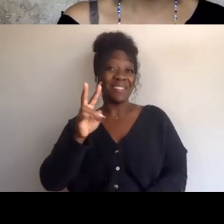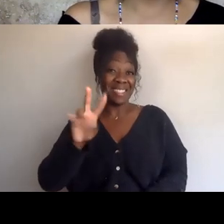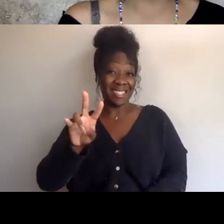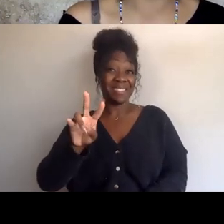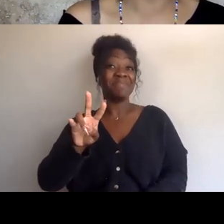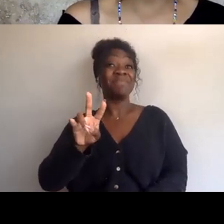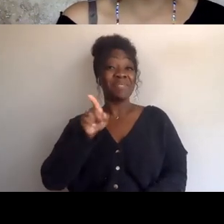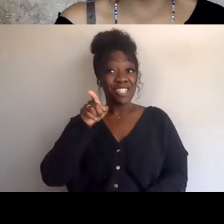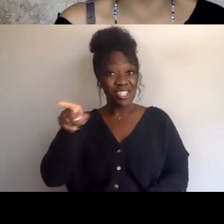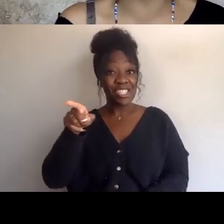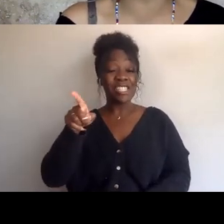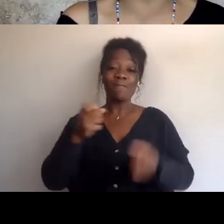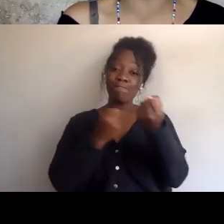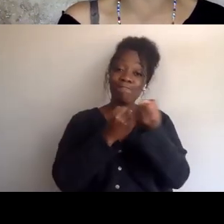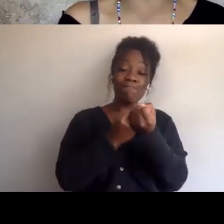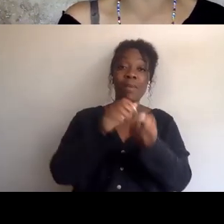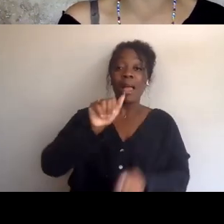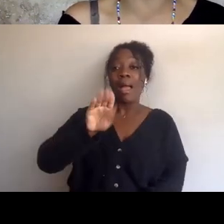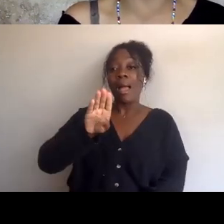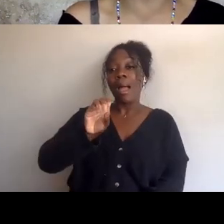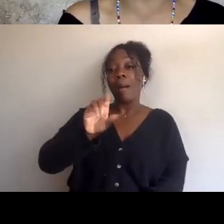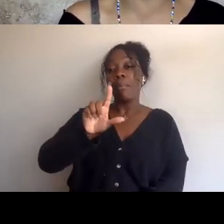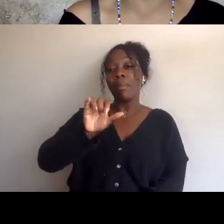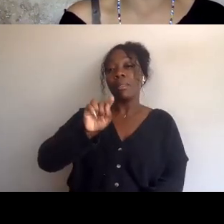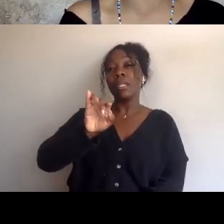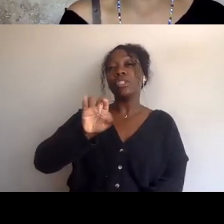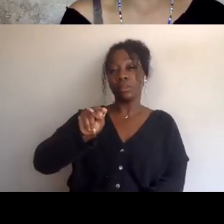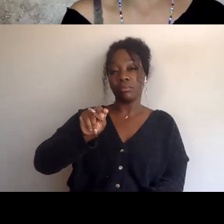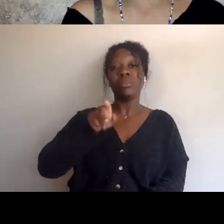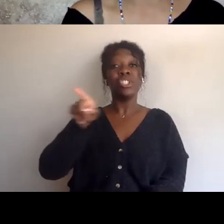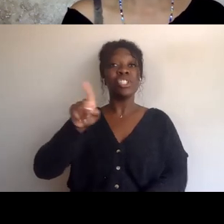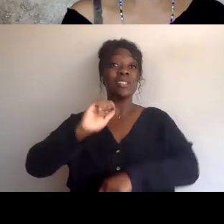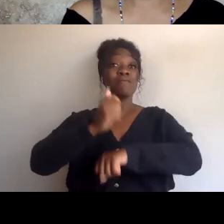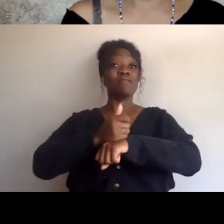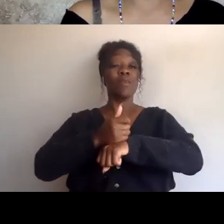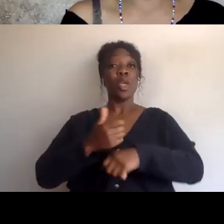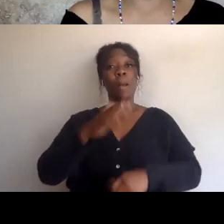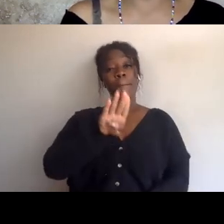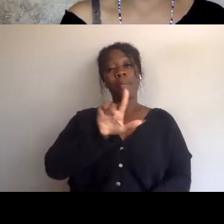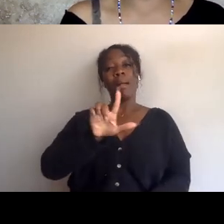she is the co-founder of Black Lives Matter Youth Vanguard, she's a freshman at Howard University